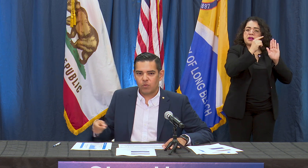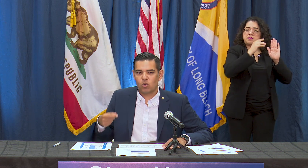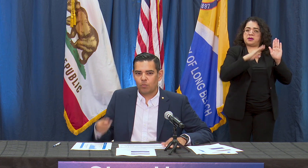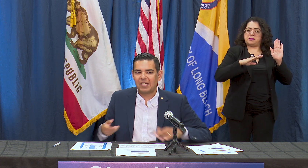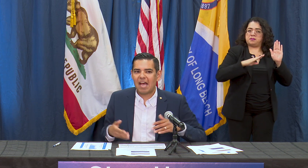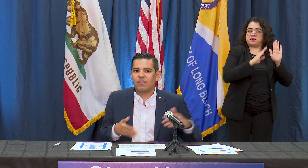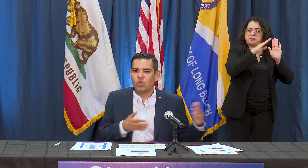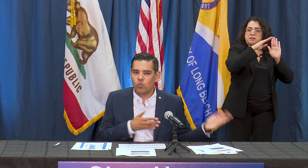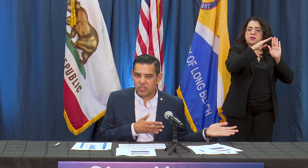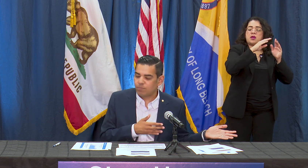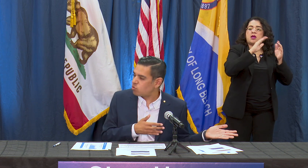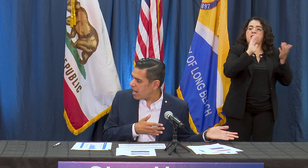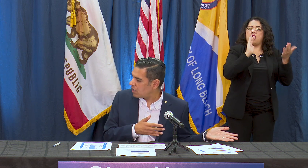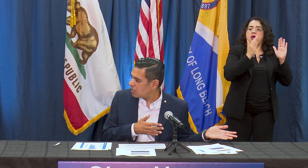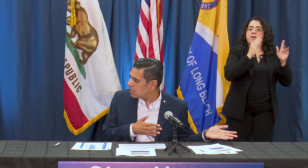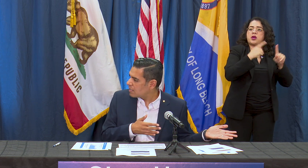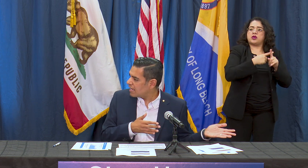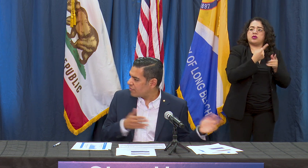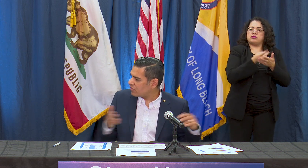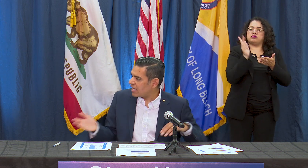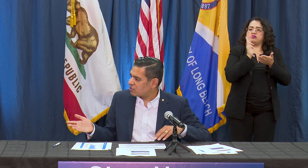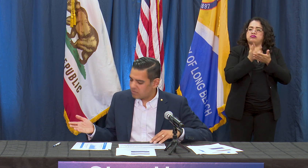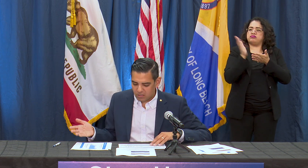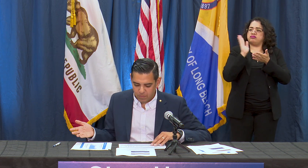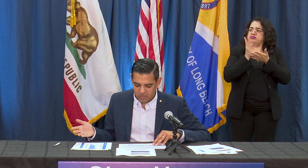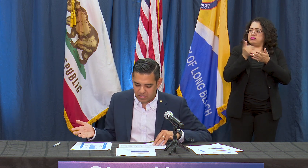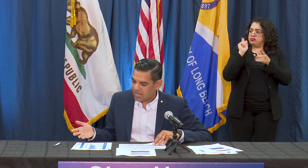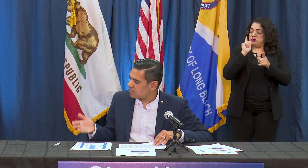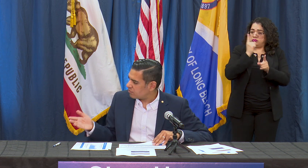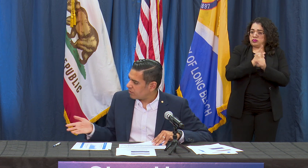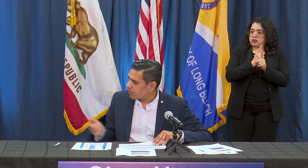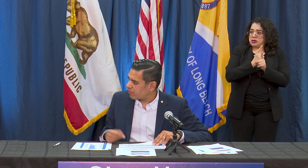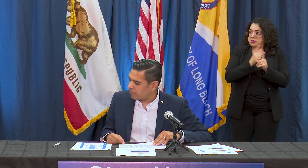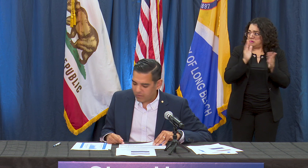we normally have in the weeks prior and I think that's been the case if I